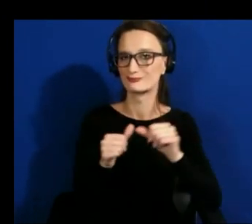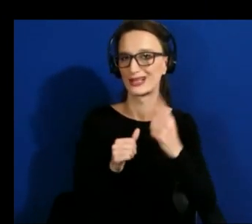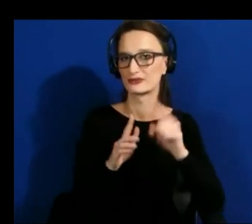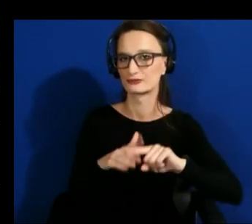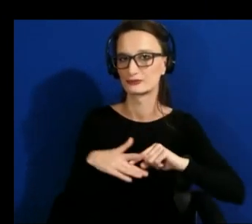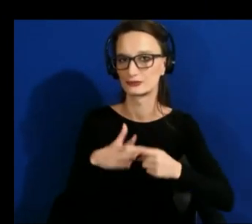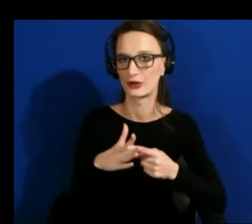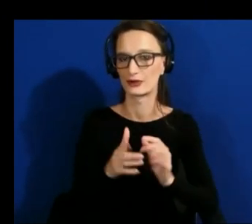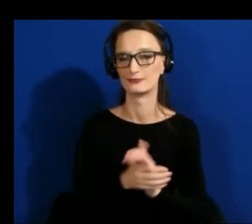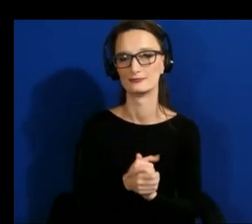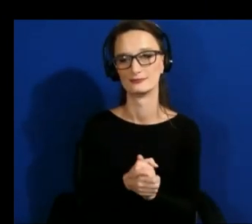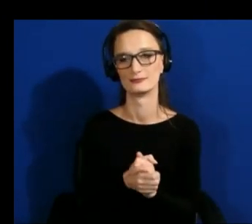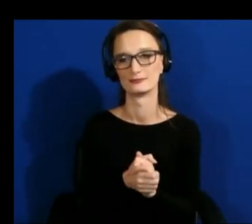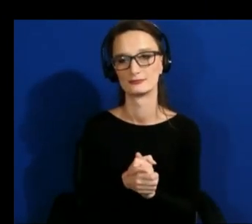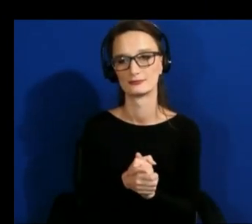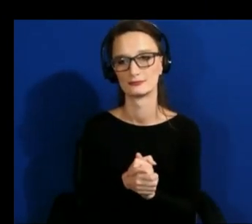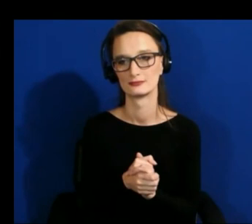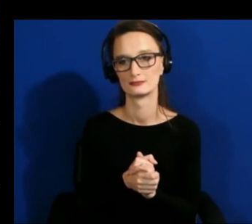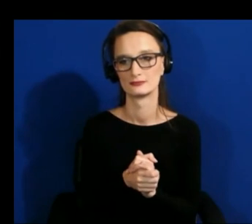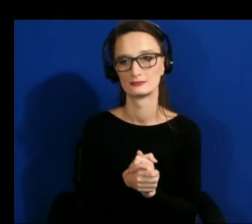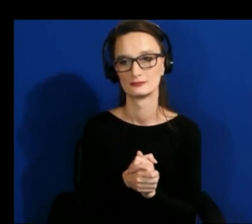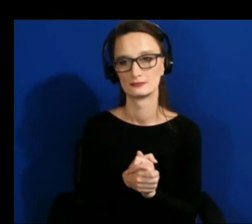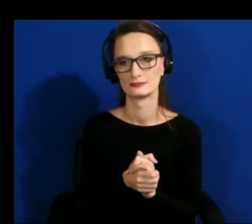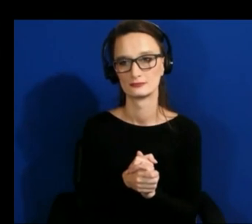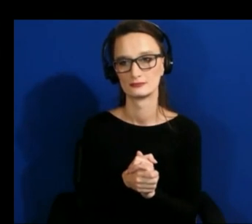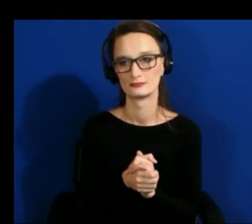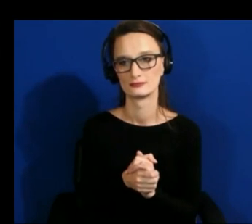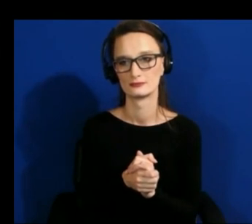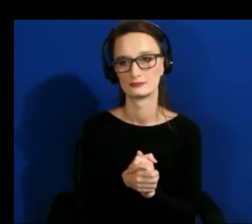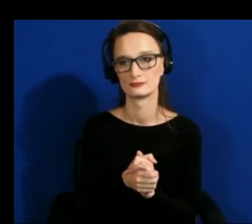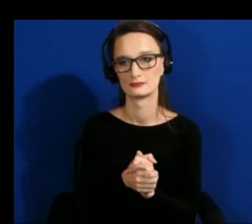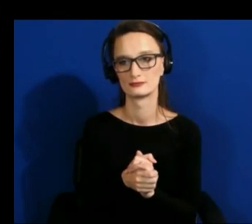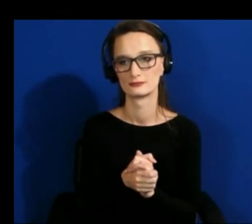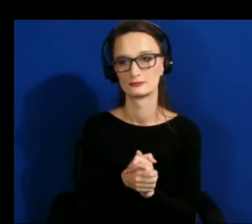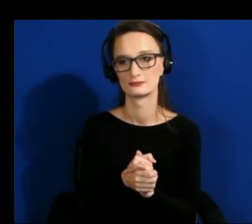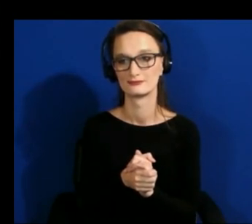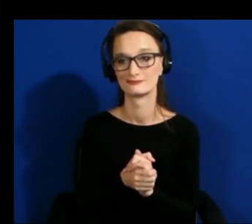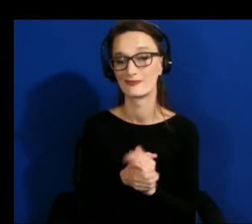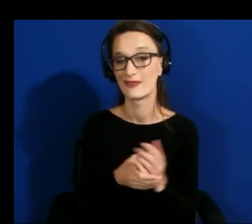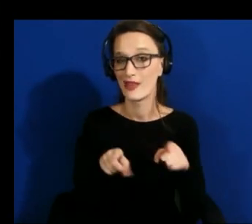that we should all be as as professors teaching classes on xr accessibility